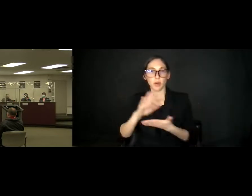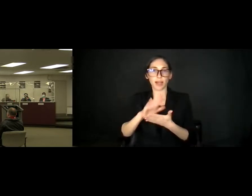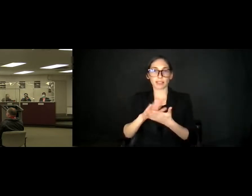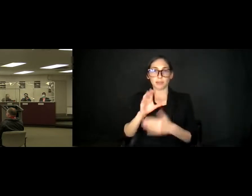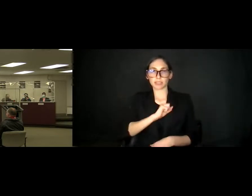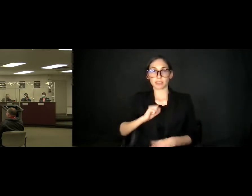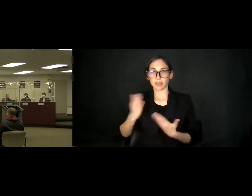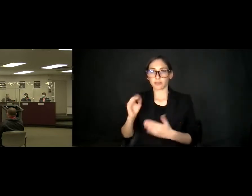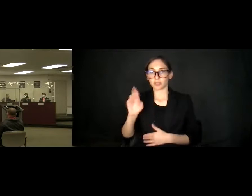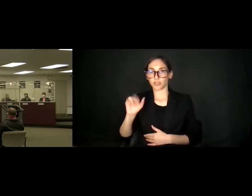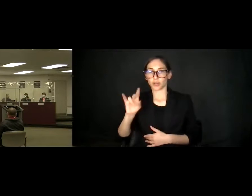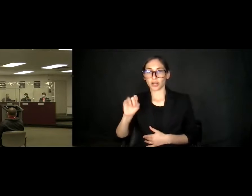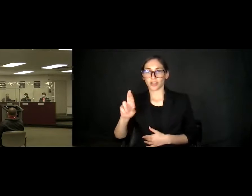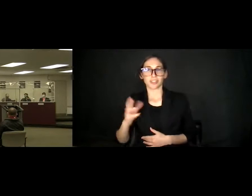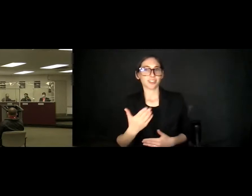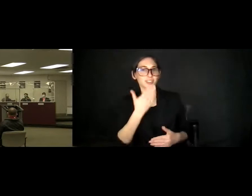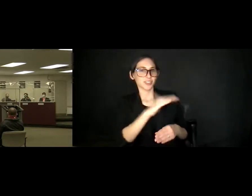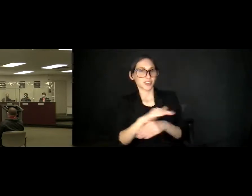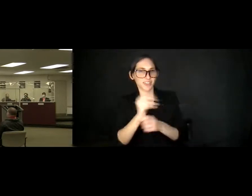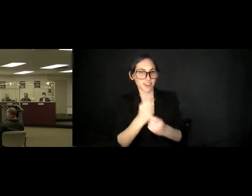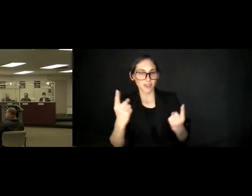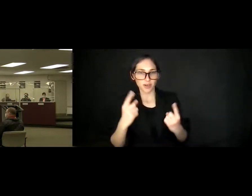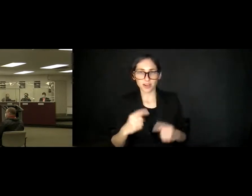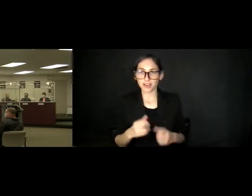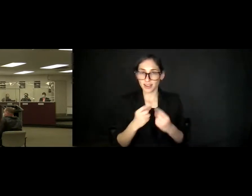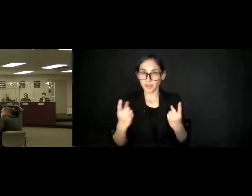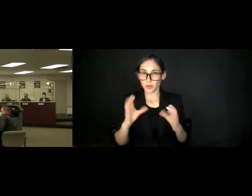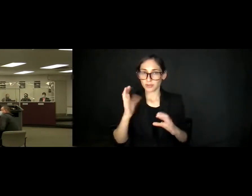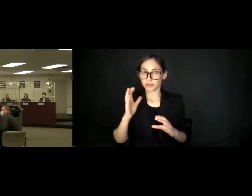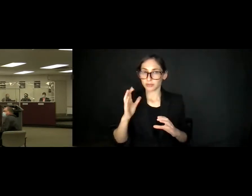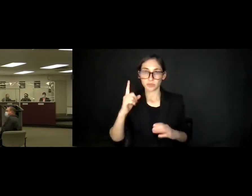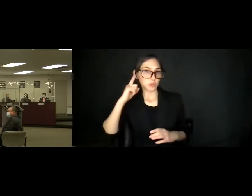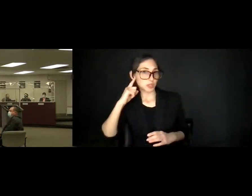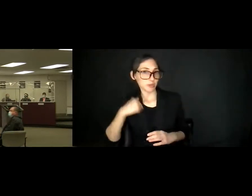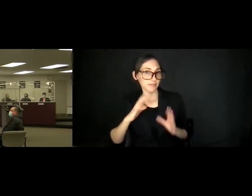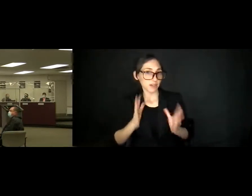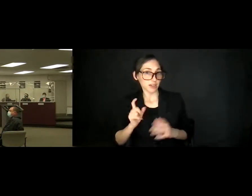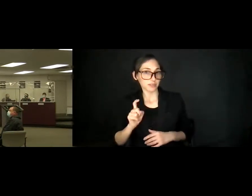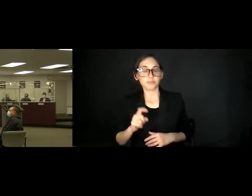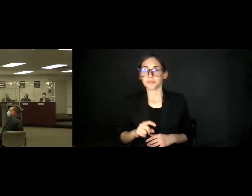Good evening all. Everyone seeing and hearing me fine? Yep. It's good to be with all of you tonight